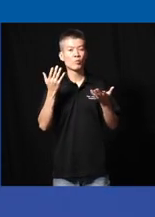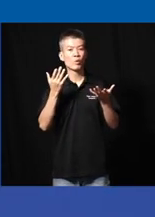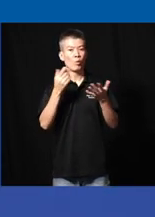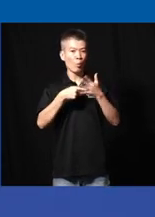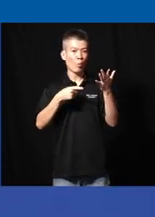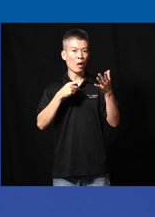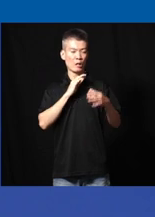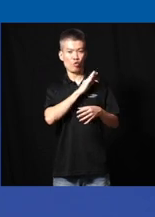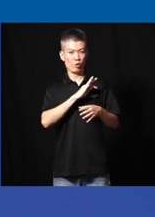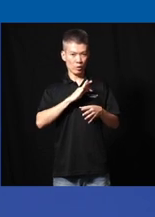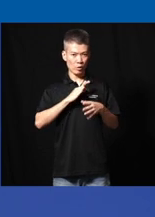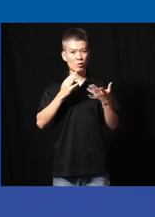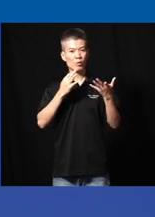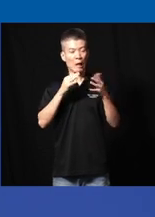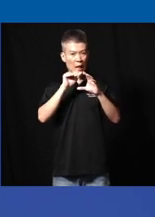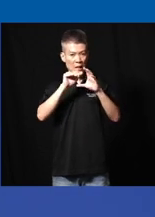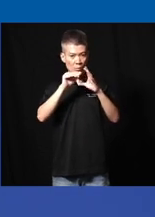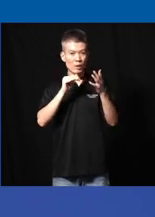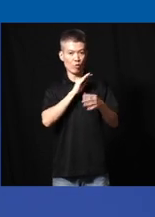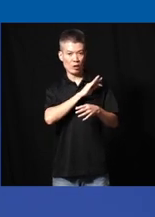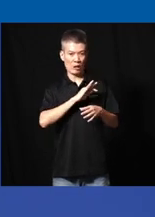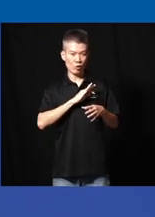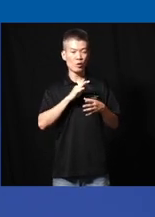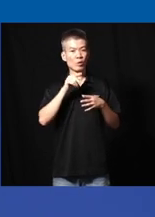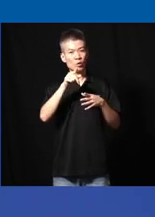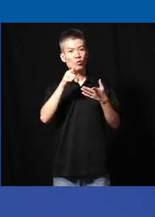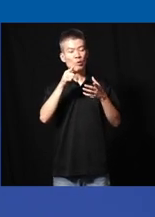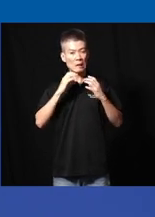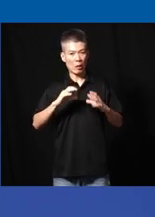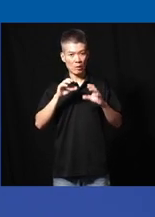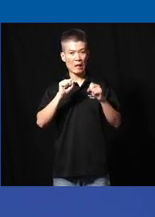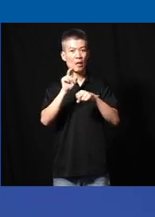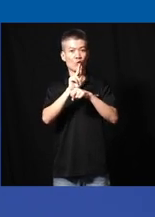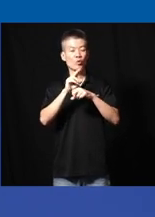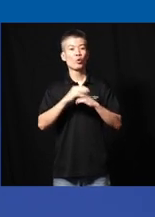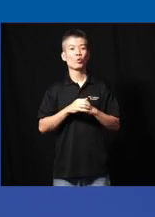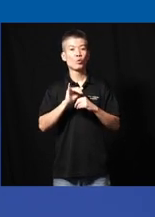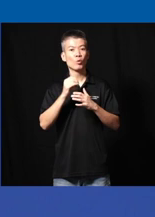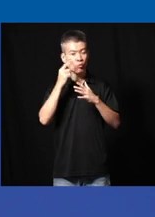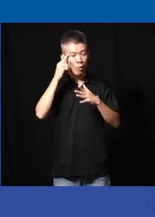features accessibility features your customers are actually using and also what challenges they